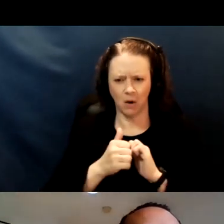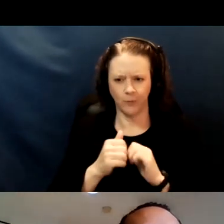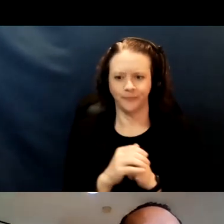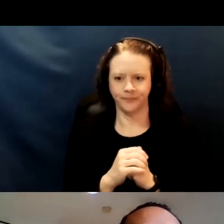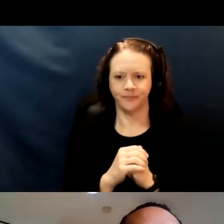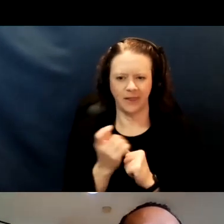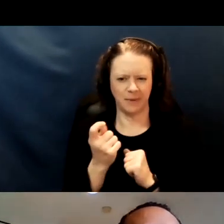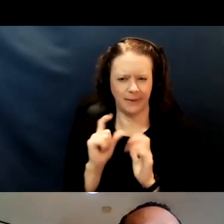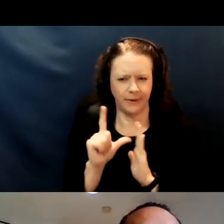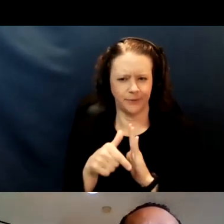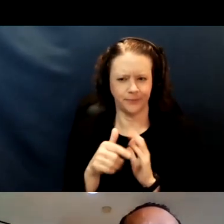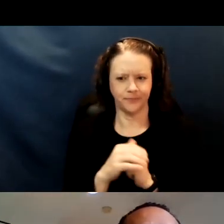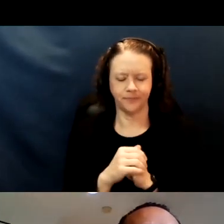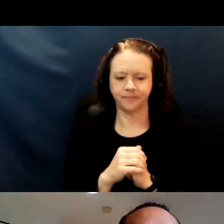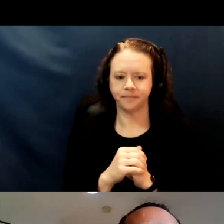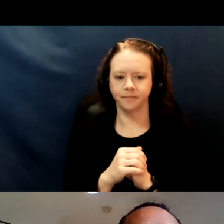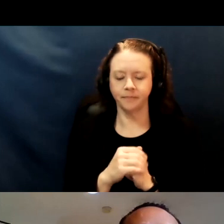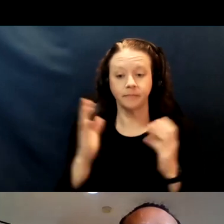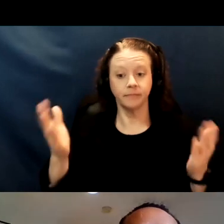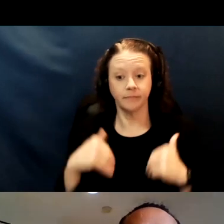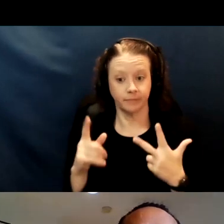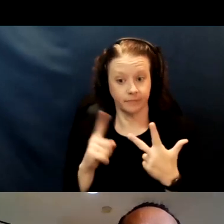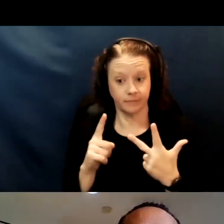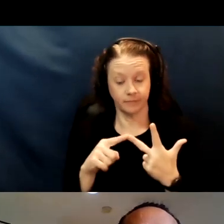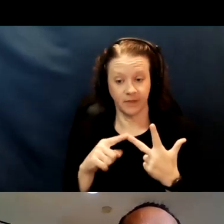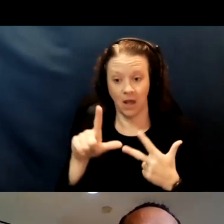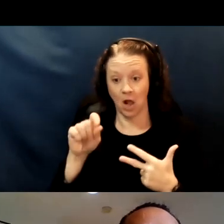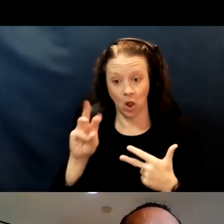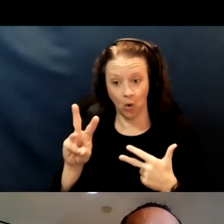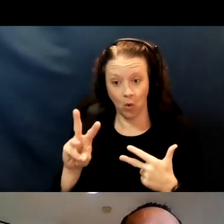And then we have low mobility individuals